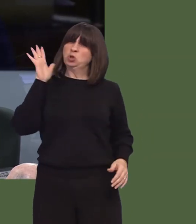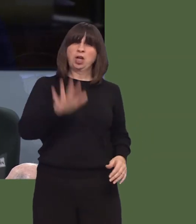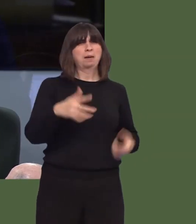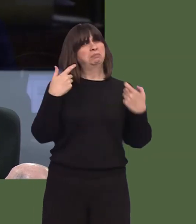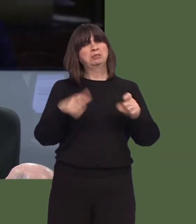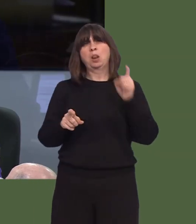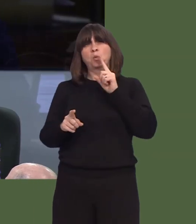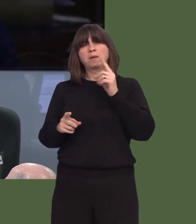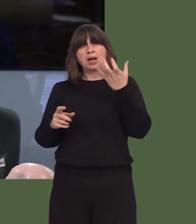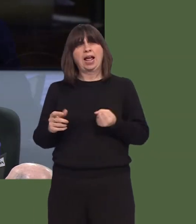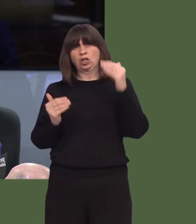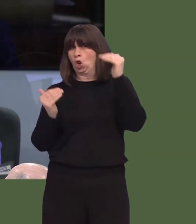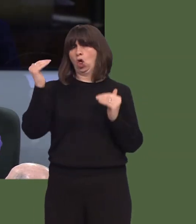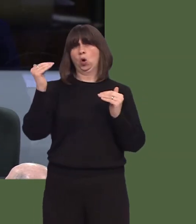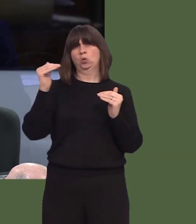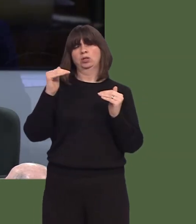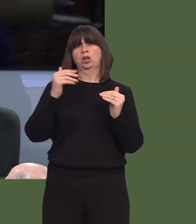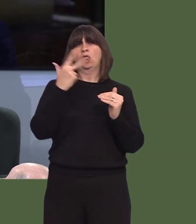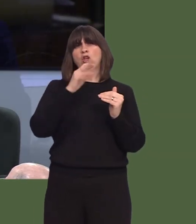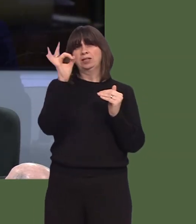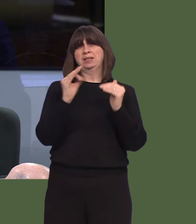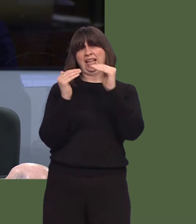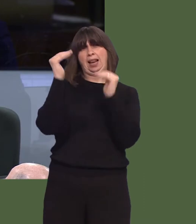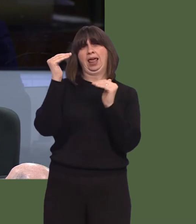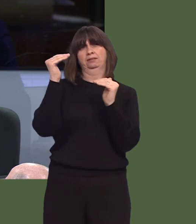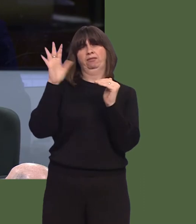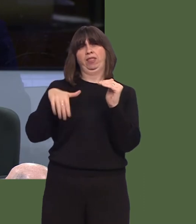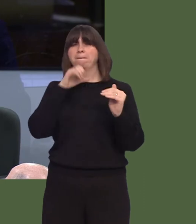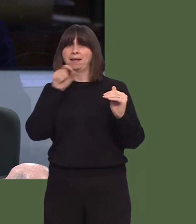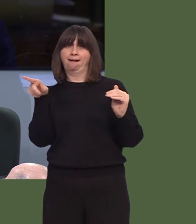pay differential gap of around 13 per cent.